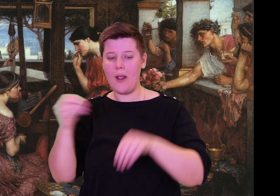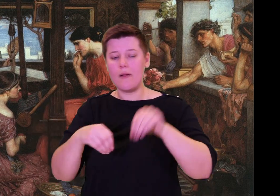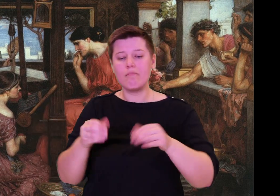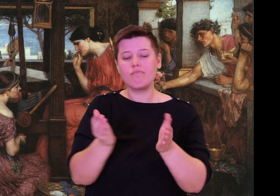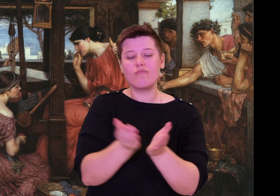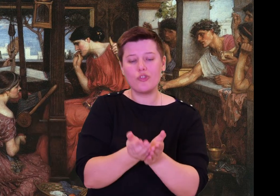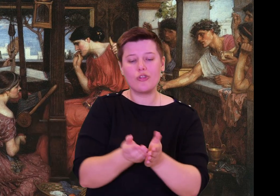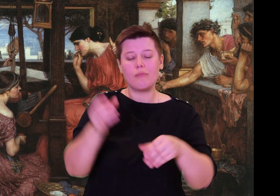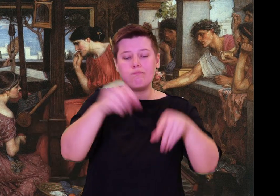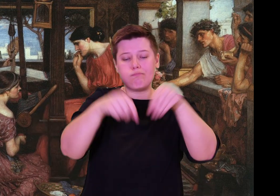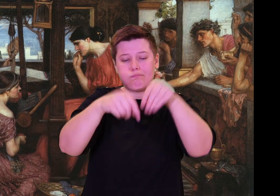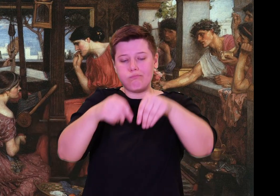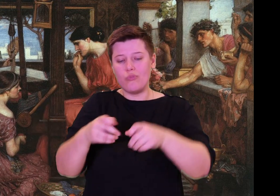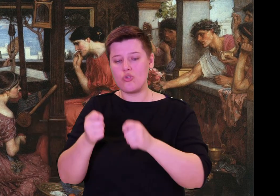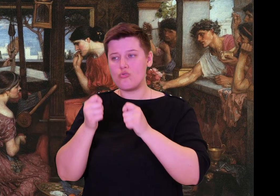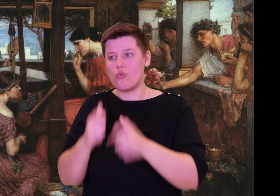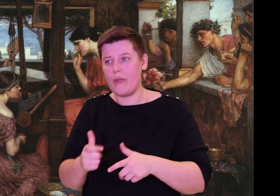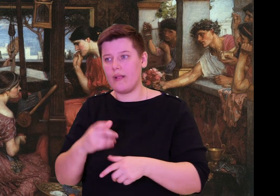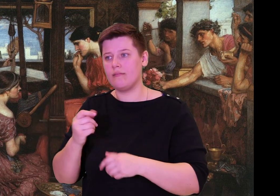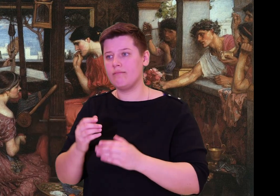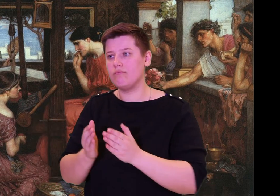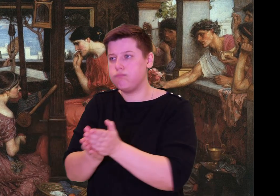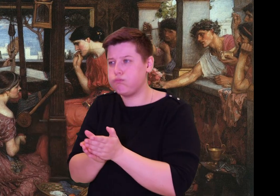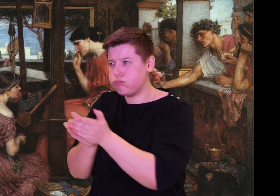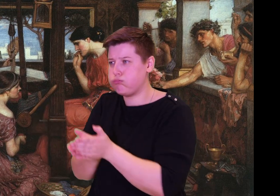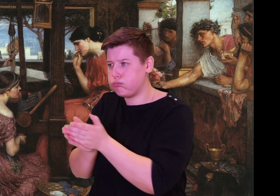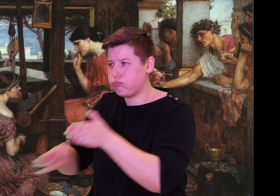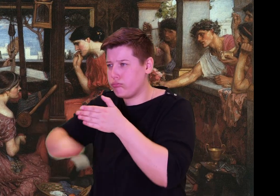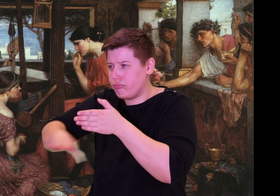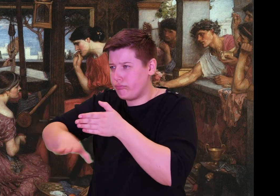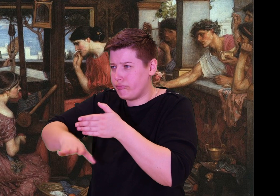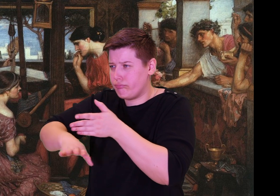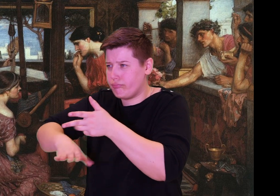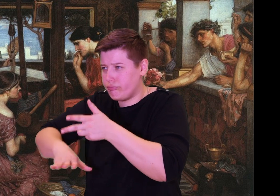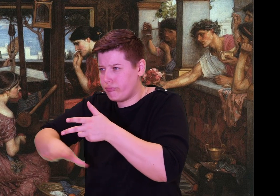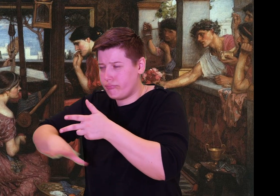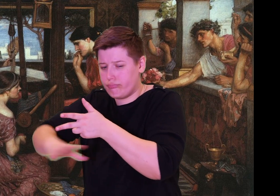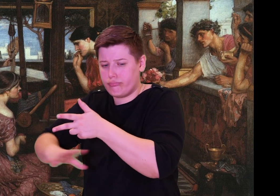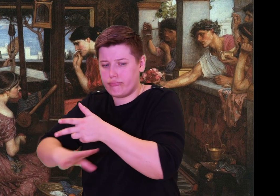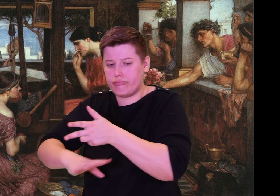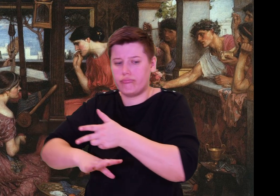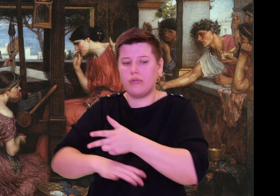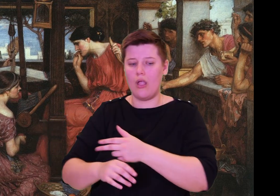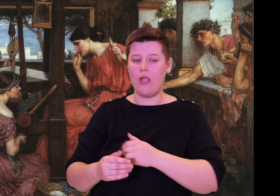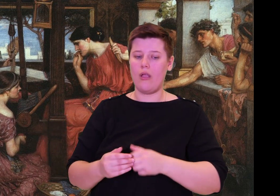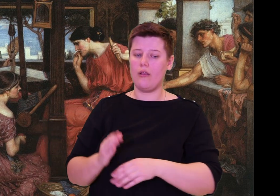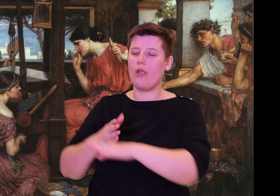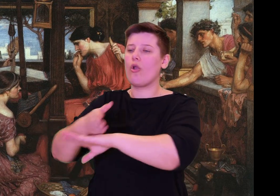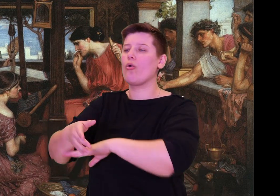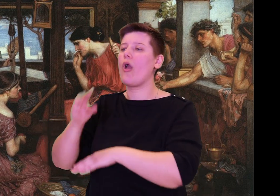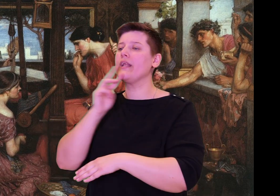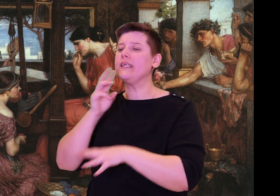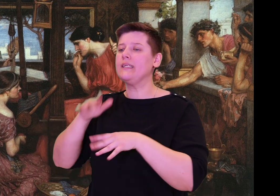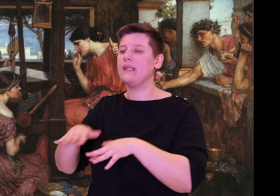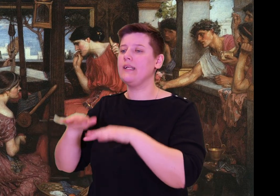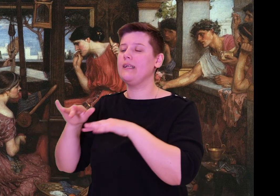This island, Ithaca, has many ships both new and old. I will select the best one;